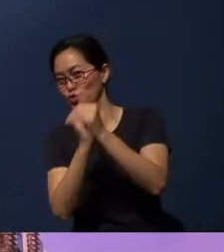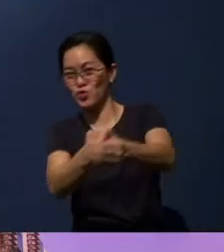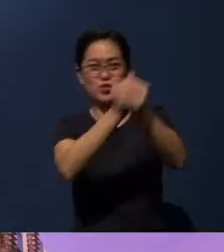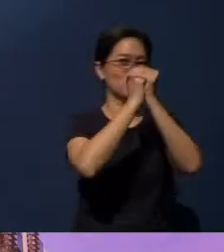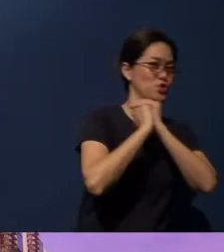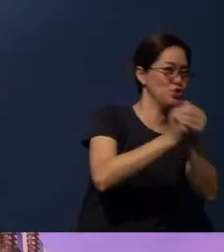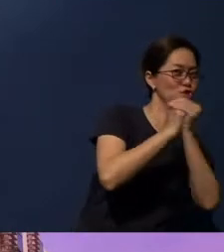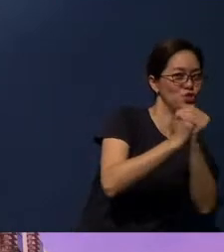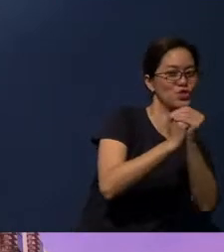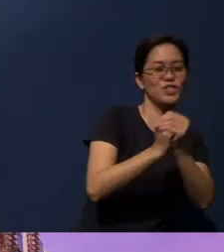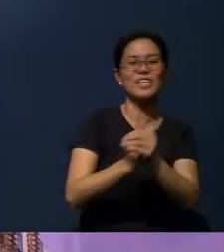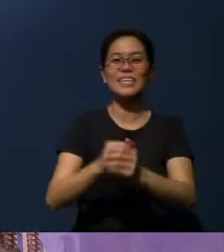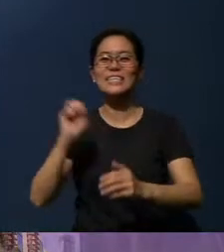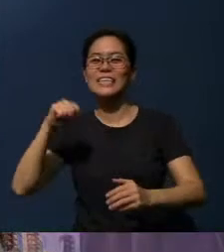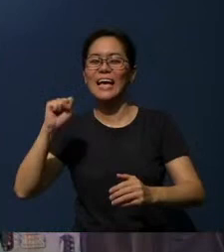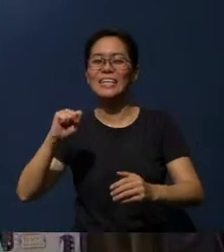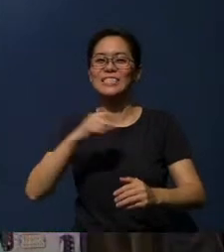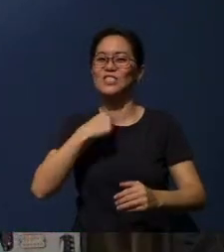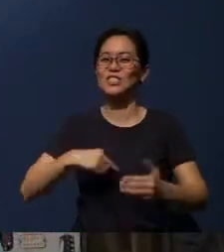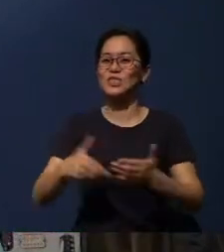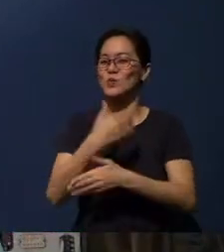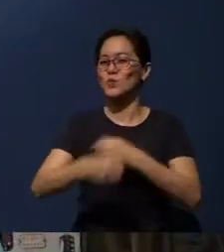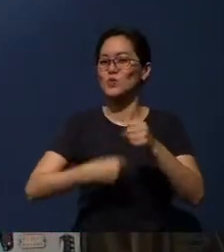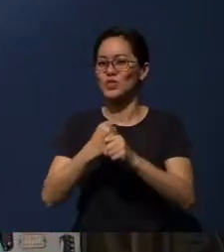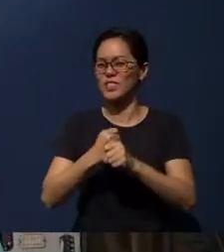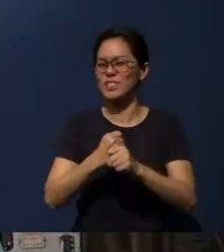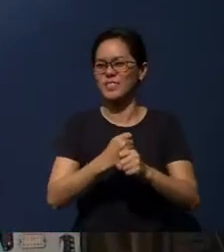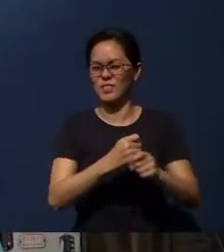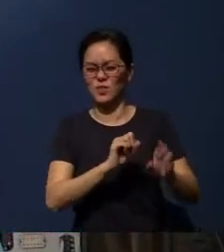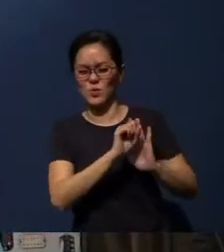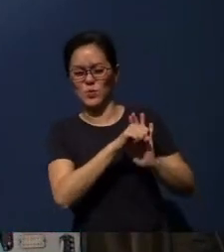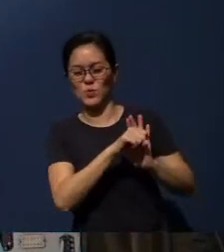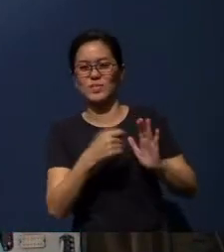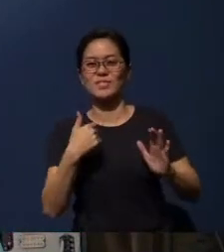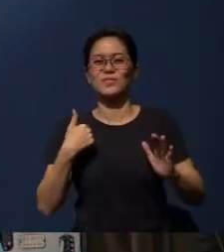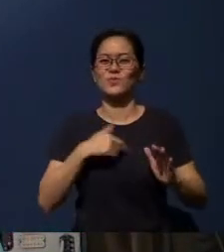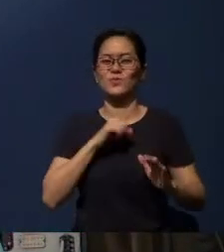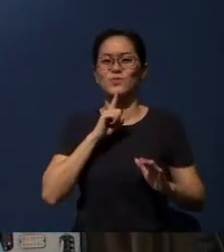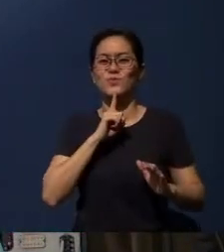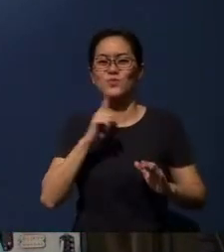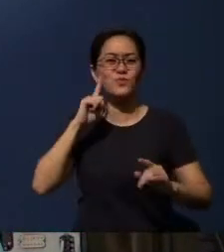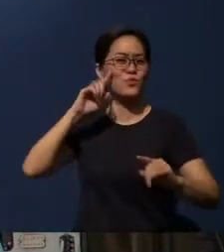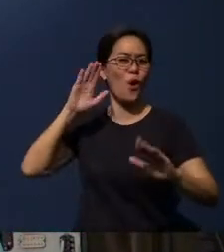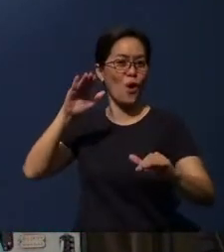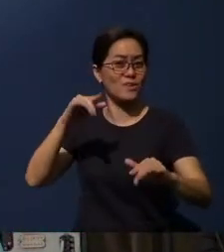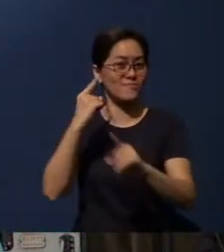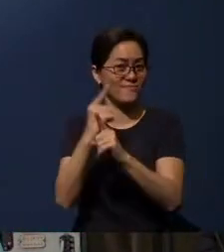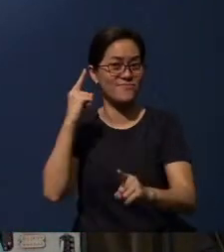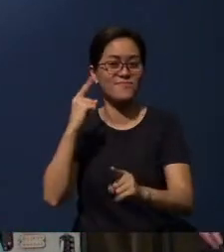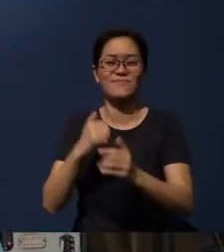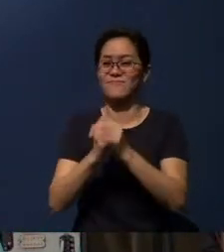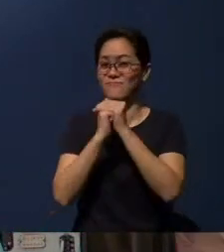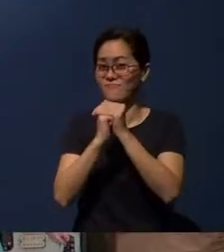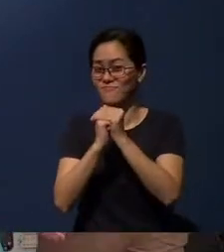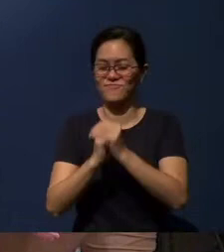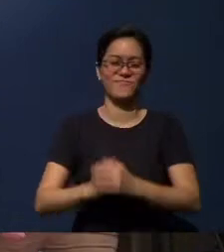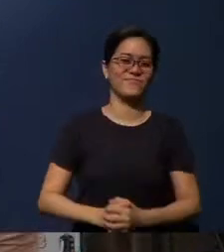Yes, Chinese New Year is already around the corner, and you're really looking forward to it, isn't it? Please be seated.